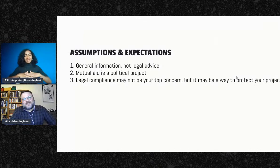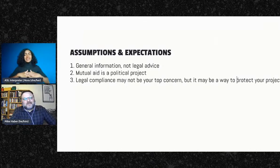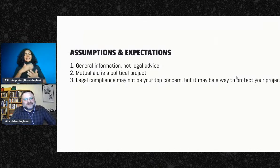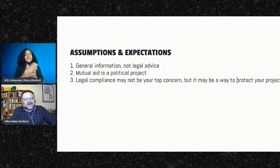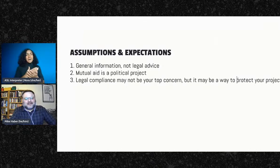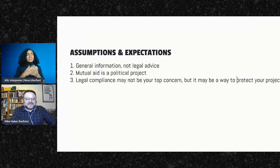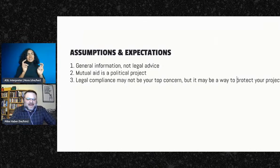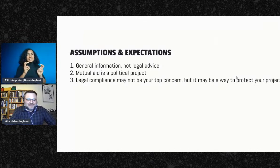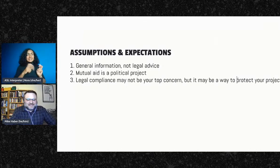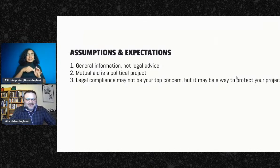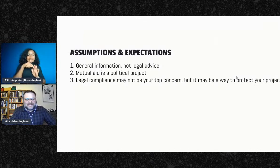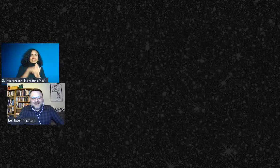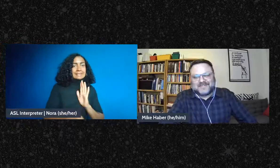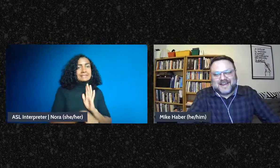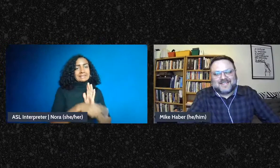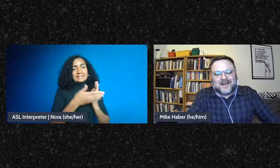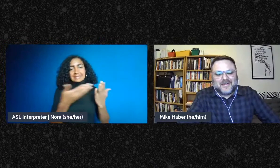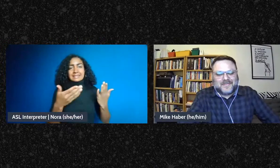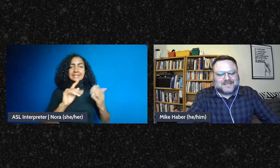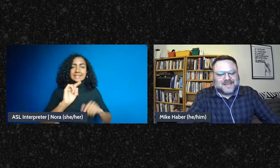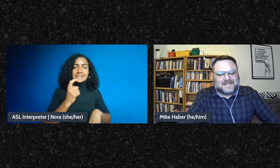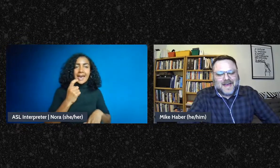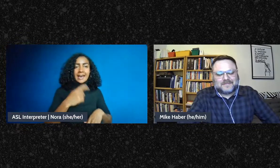corporate law, tax law, contract law, things like that.